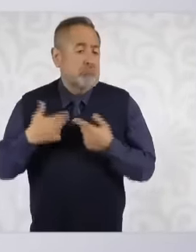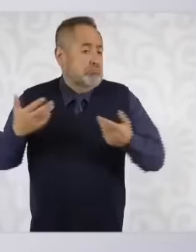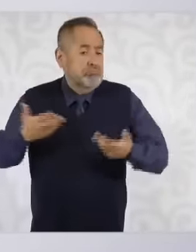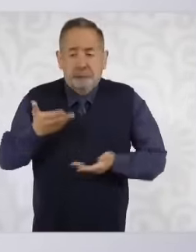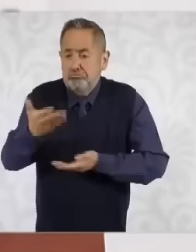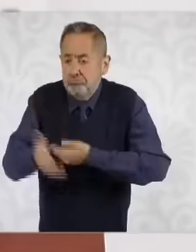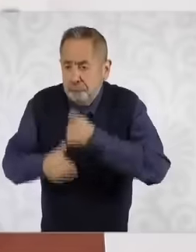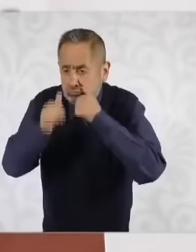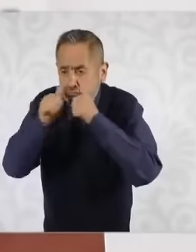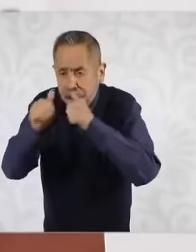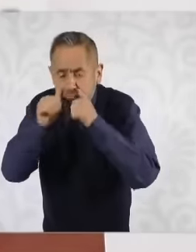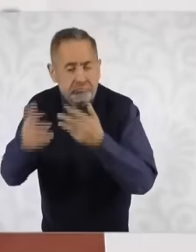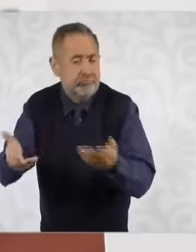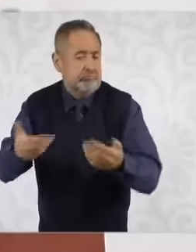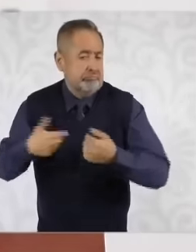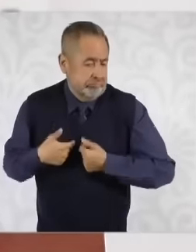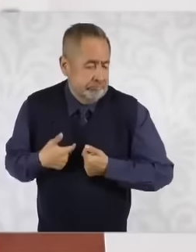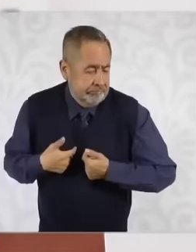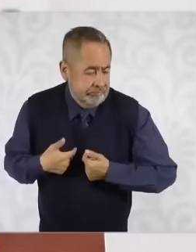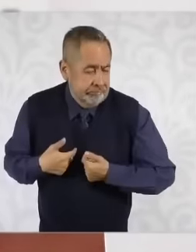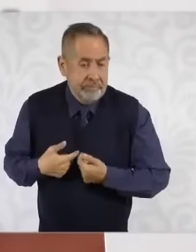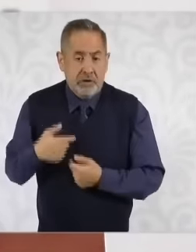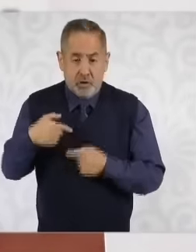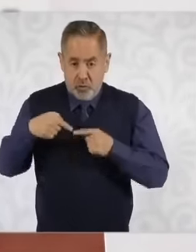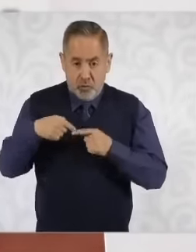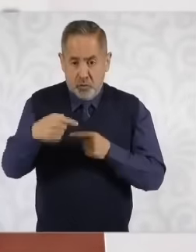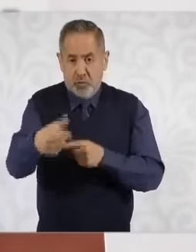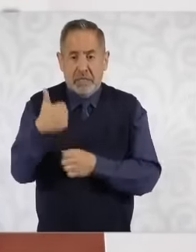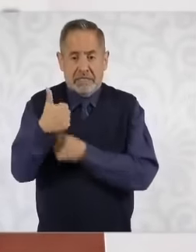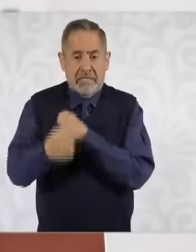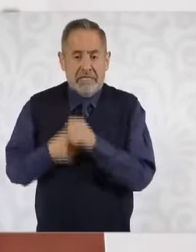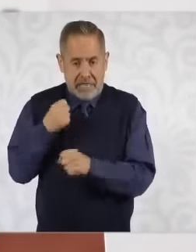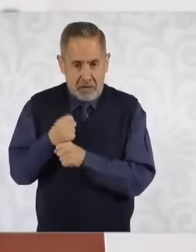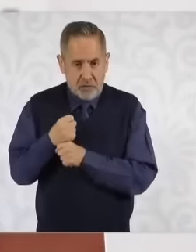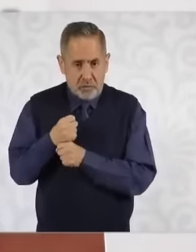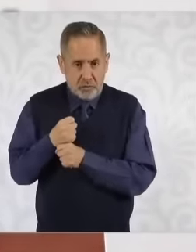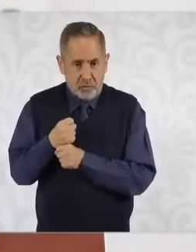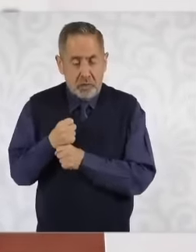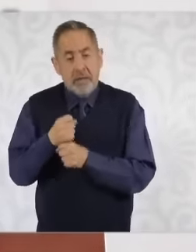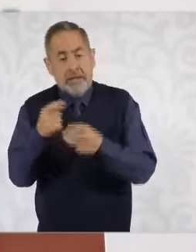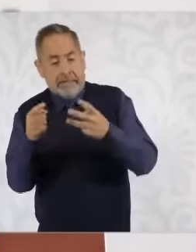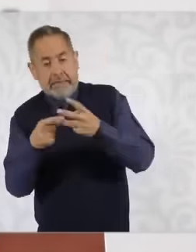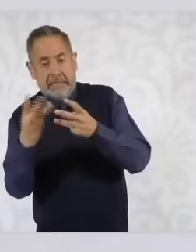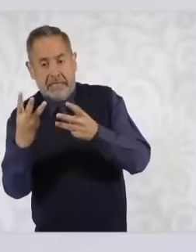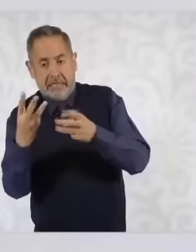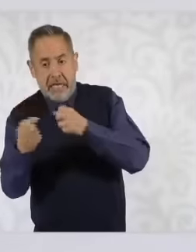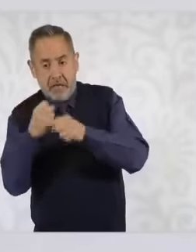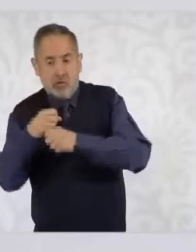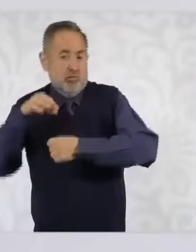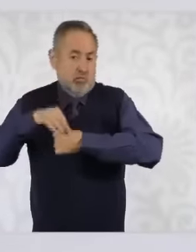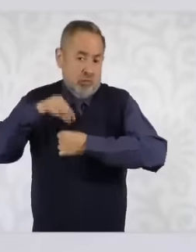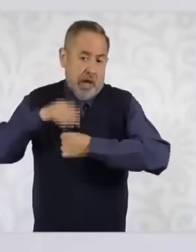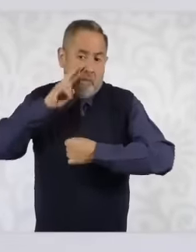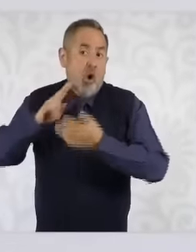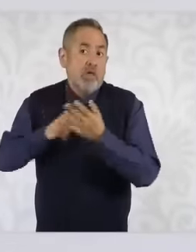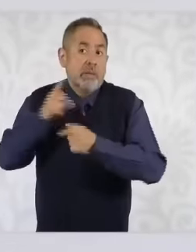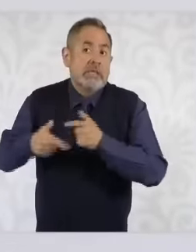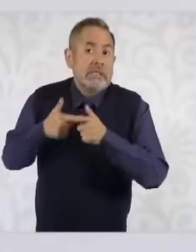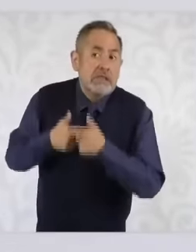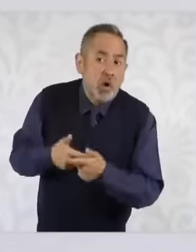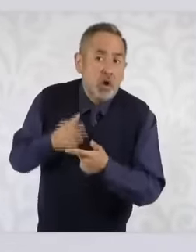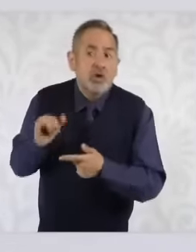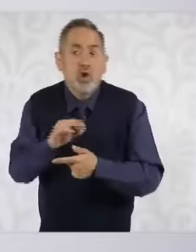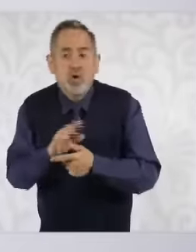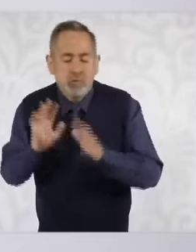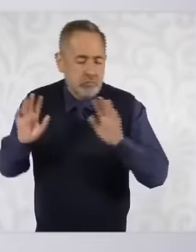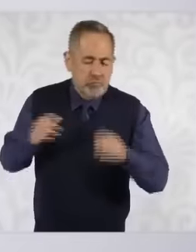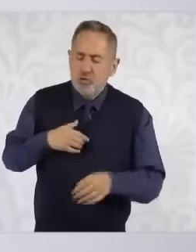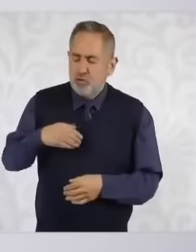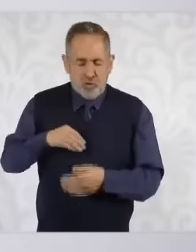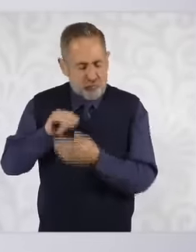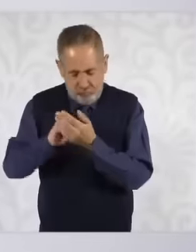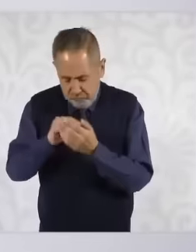and for 6 years going through the revocation of mandate it is our fundamental task